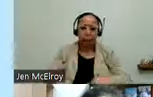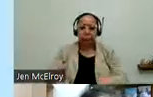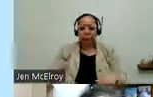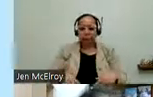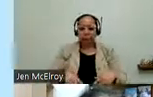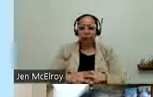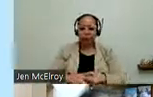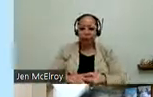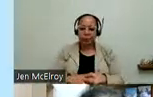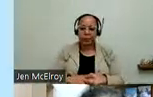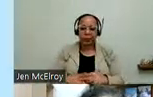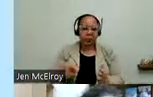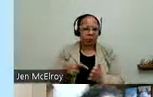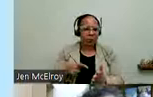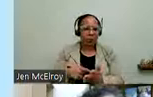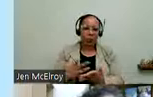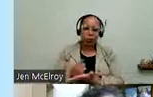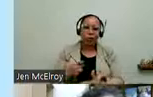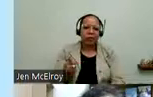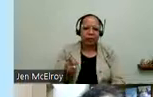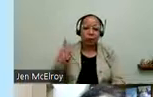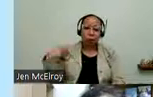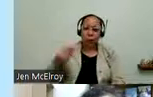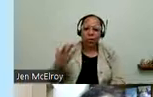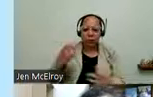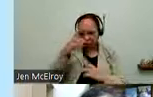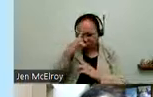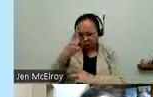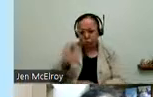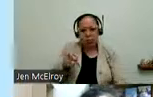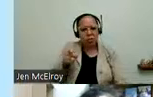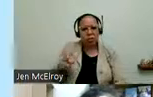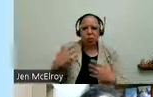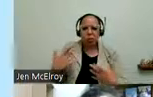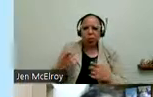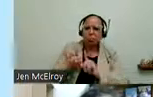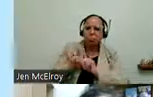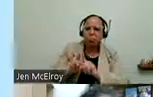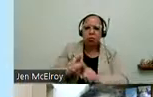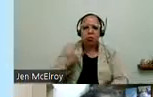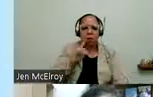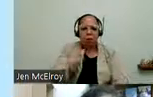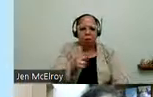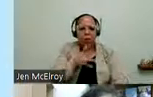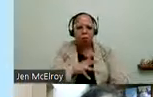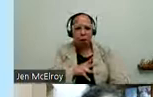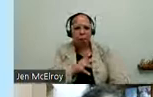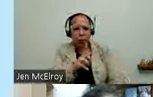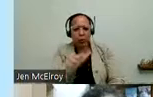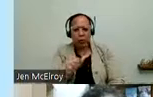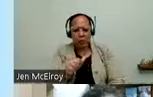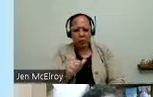And so deserving. Whose advocacy we want to honor. And she was such a